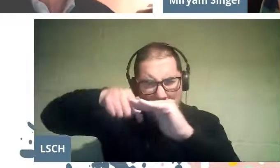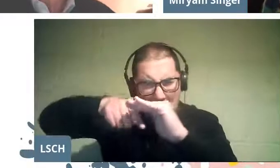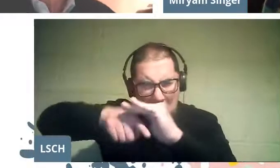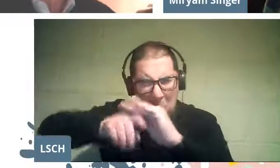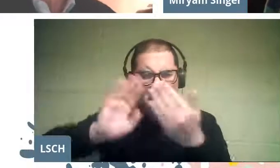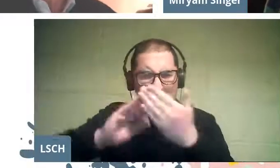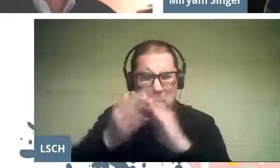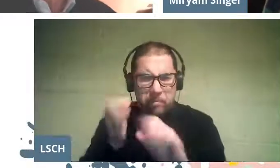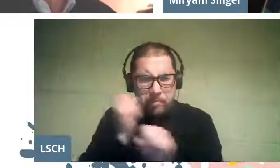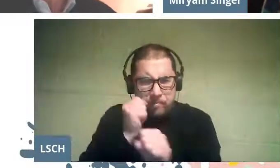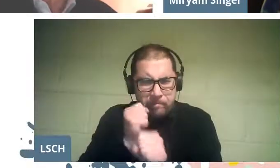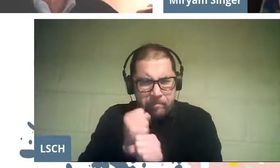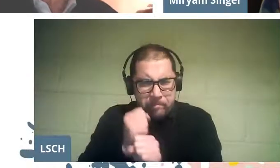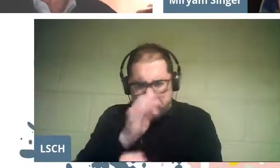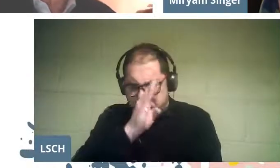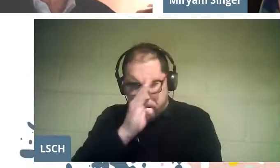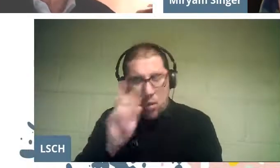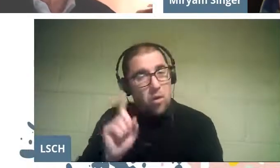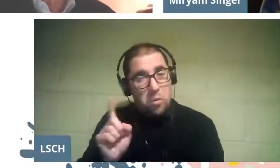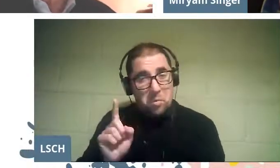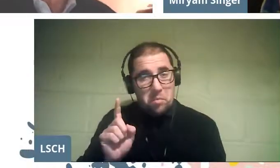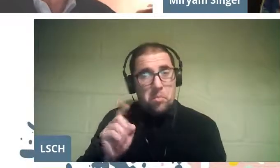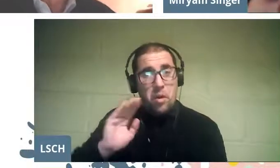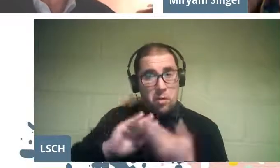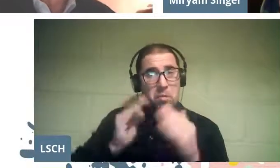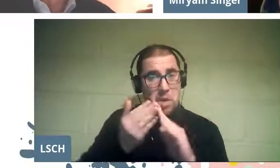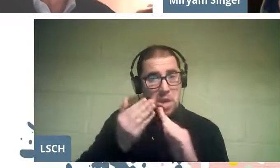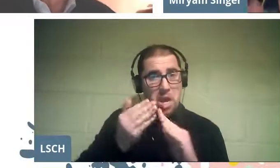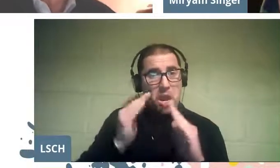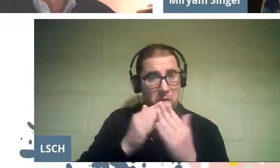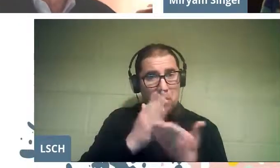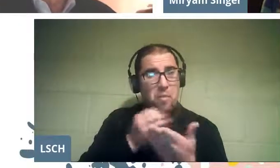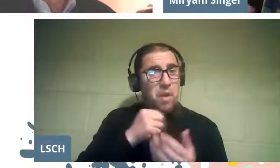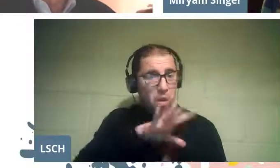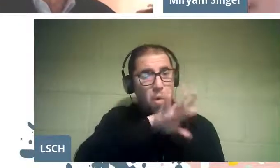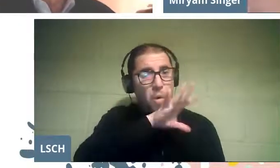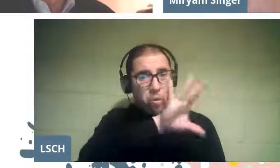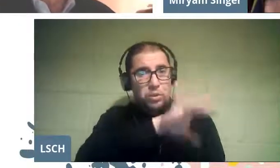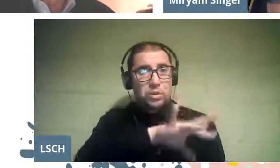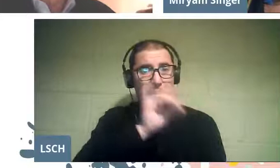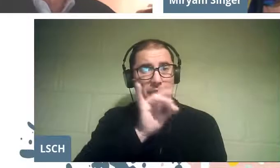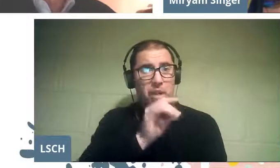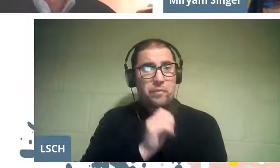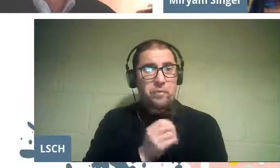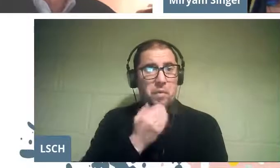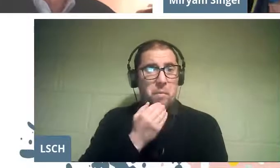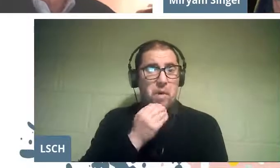can use in a regulated way and that they can have a nice end.